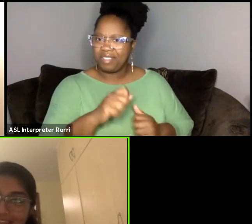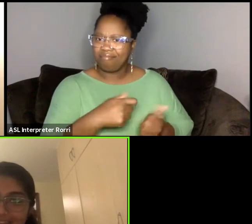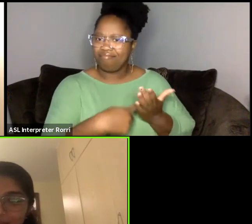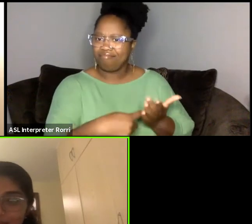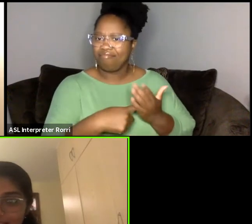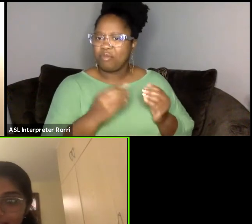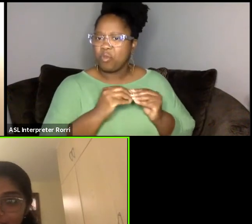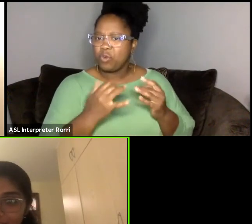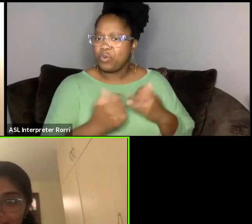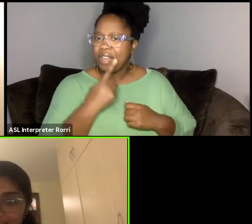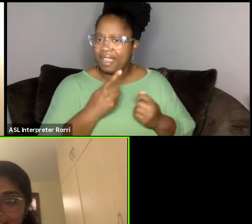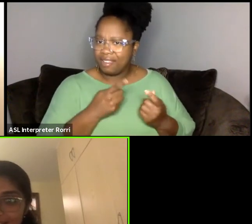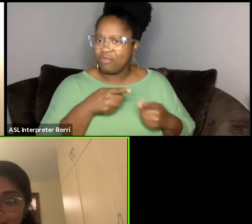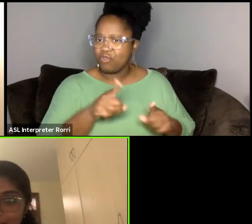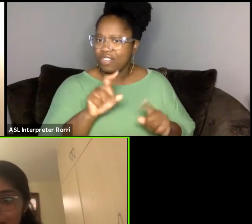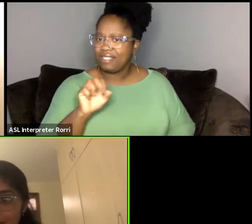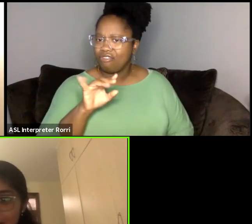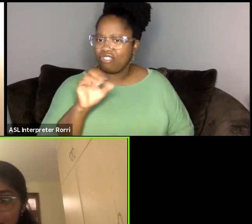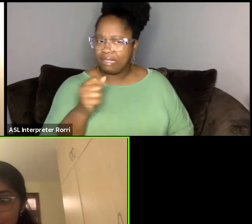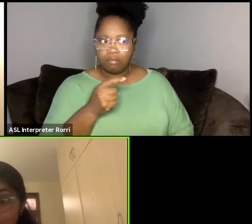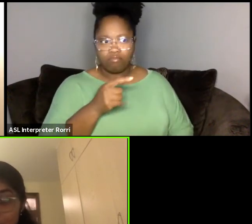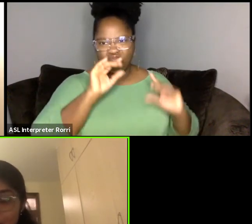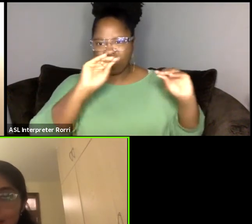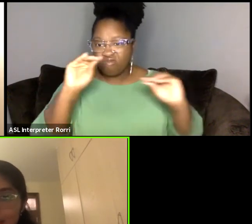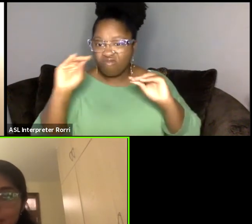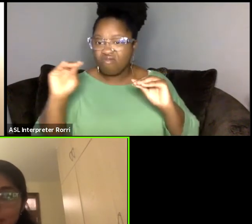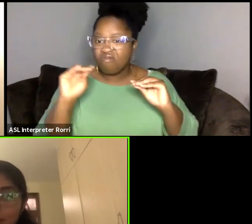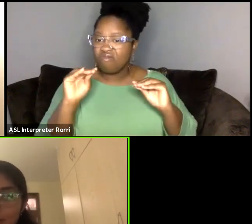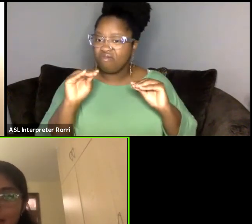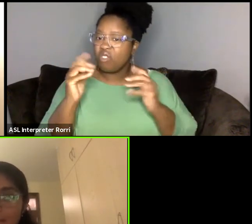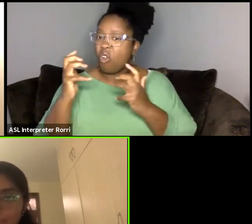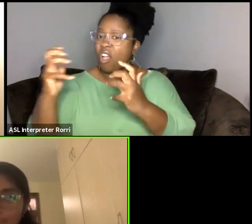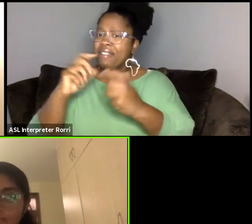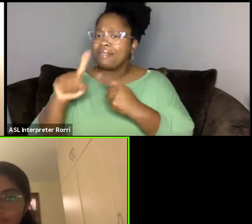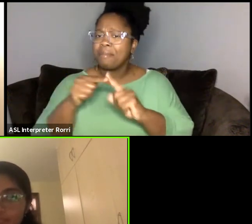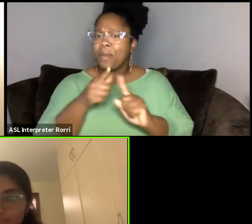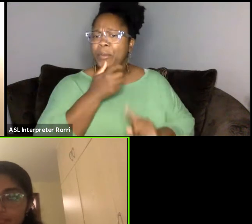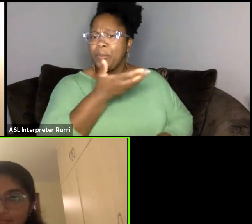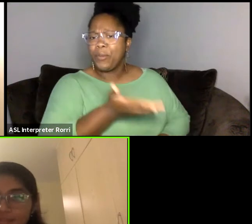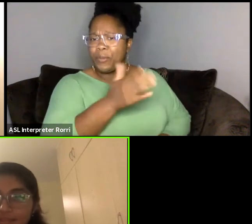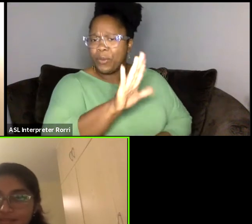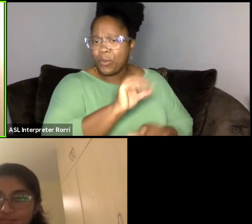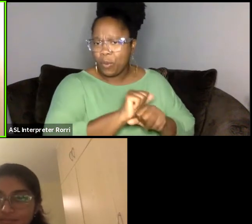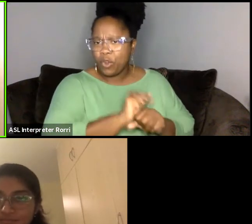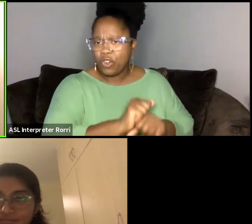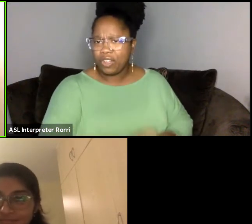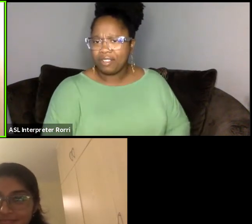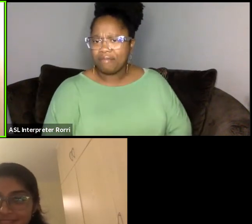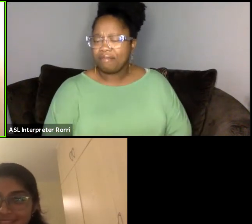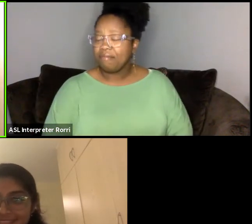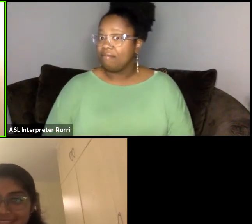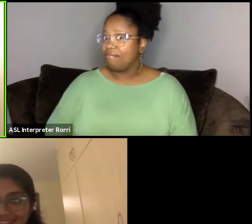and educate our audiences about you and about your work. Thank you, I'm really happy to be here.